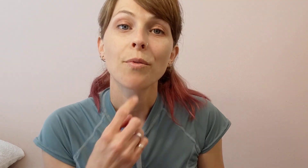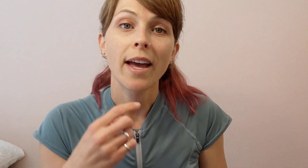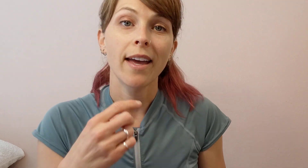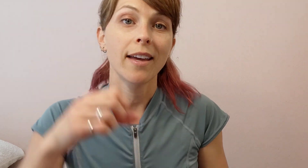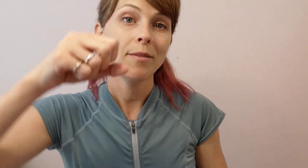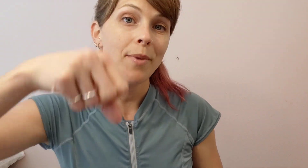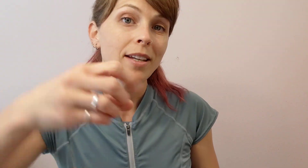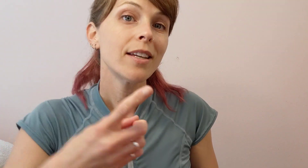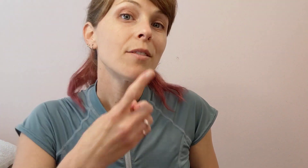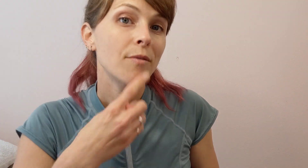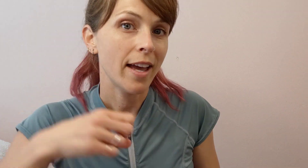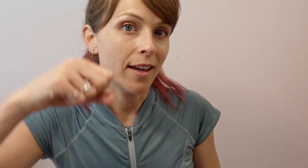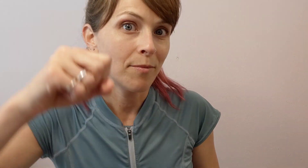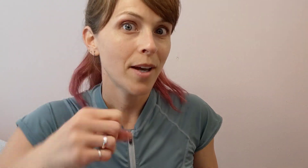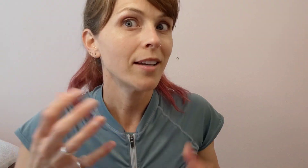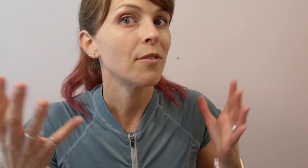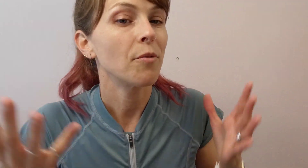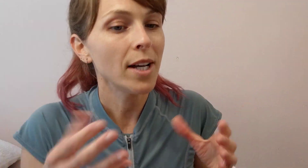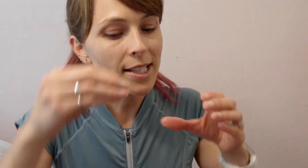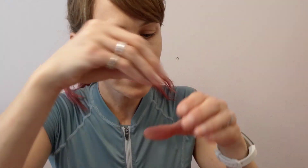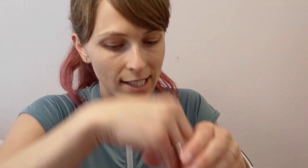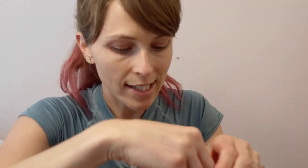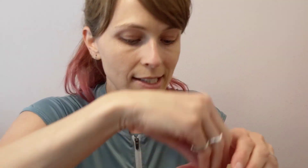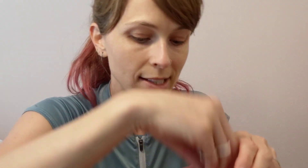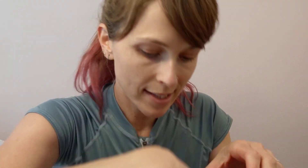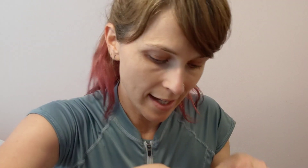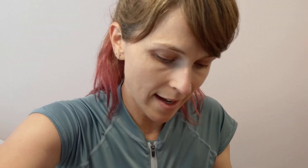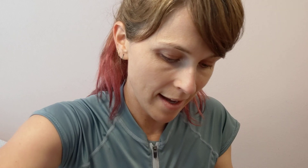Red bucket, red bucket, what's inside?